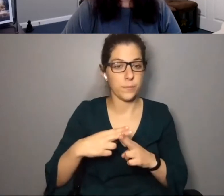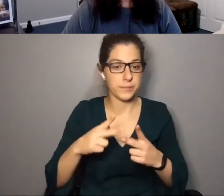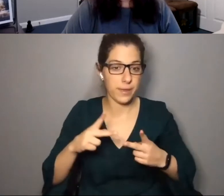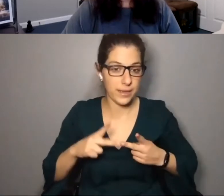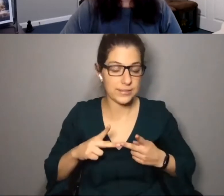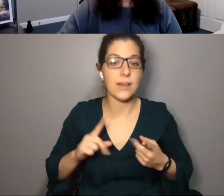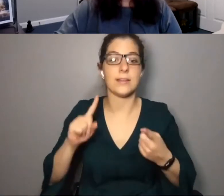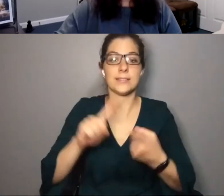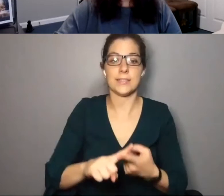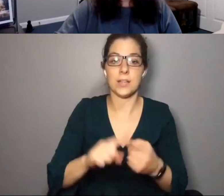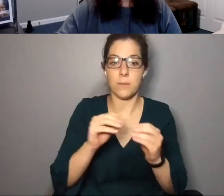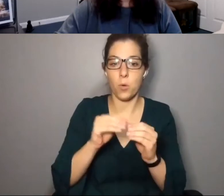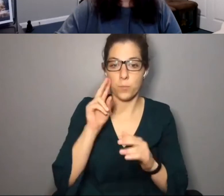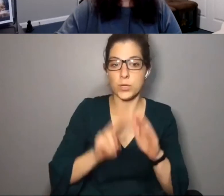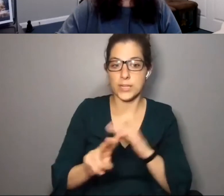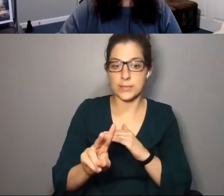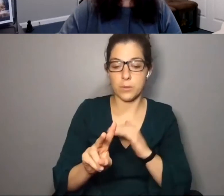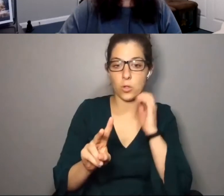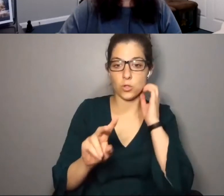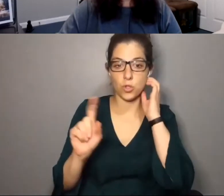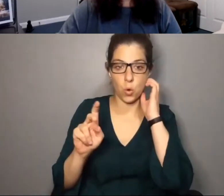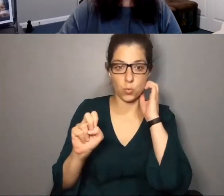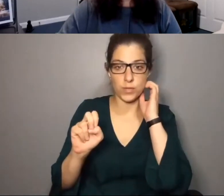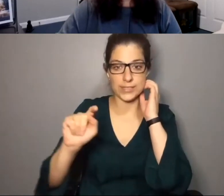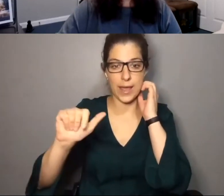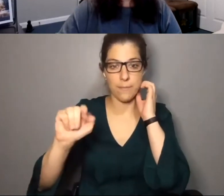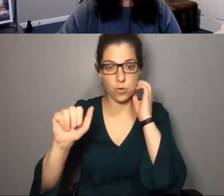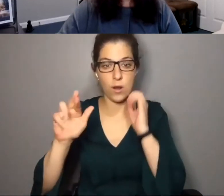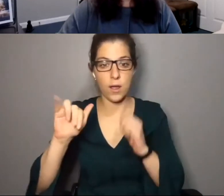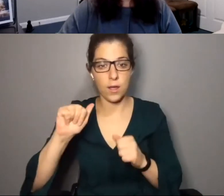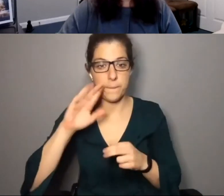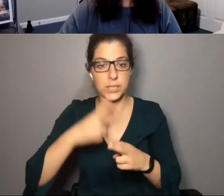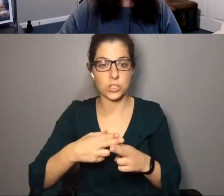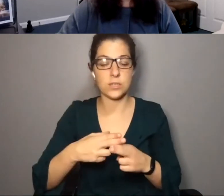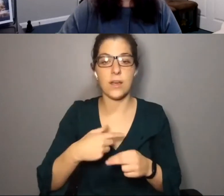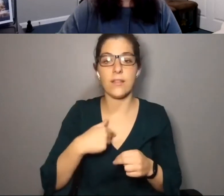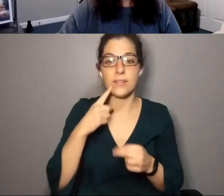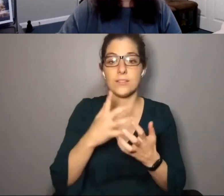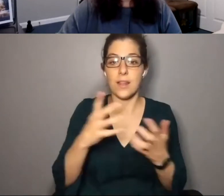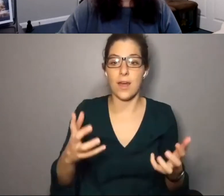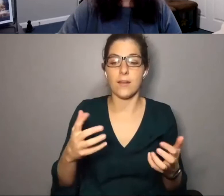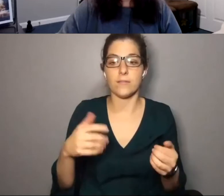in the interim space until we get to that more predictable zone that Tamara is mentioning. I think there is a lot of